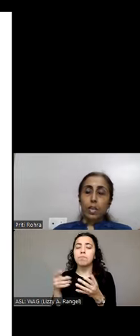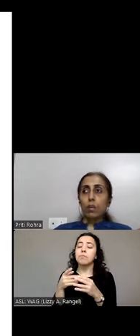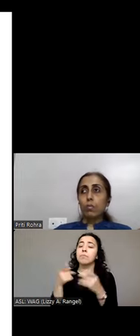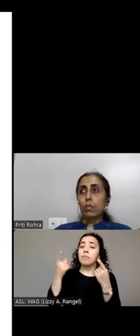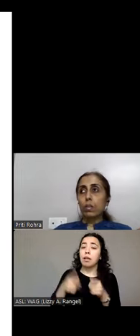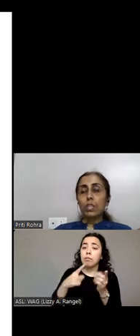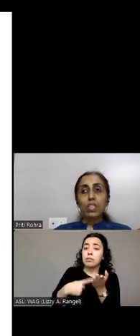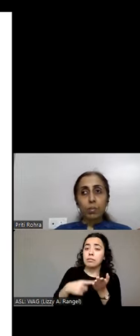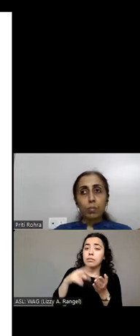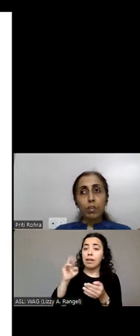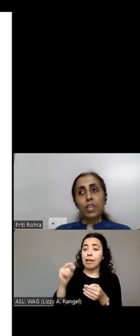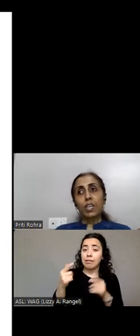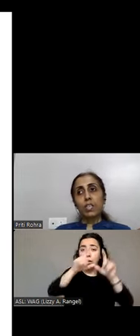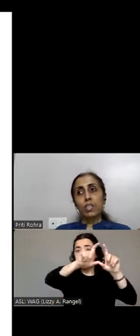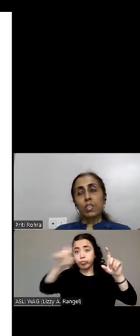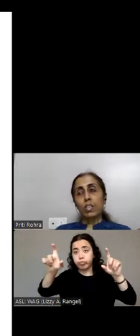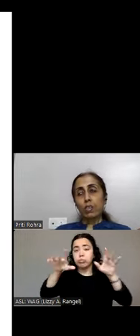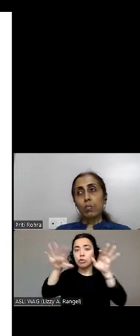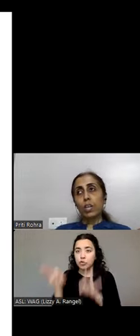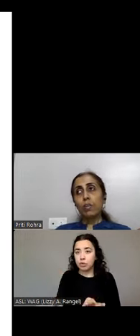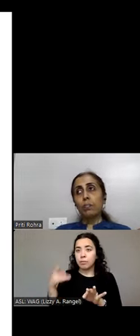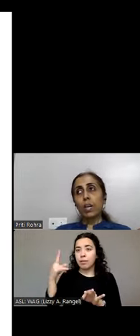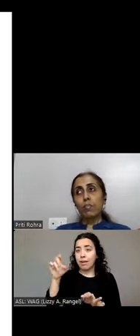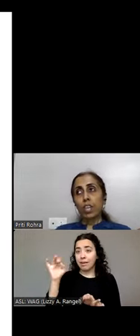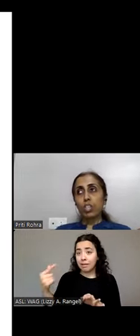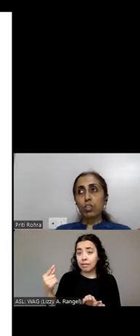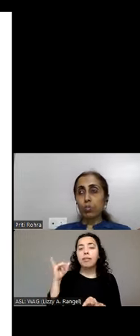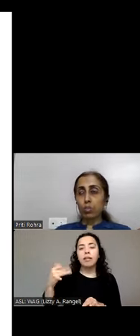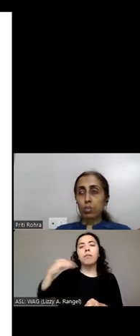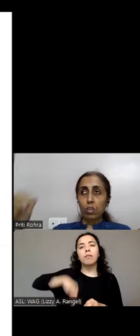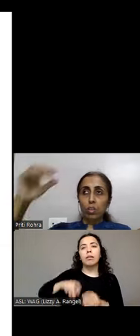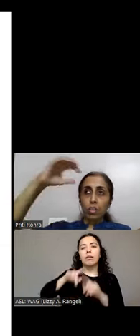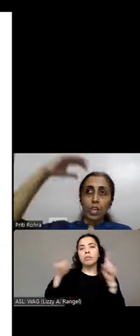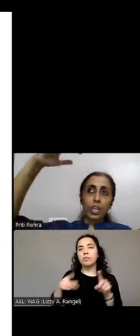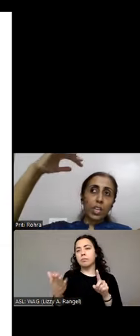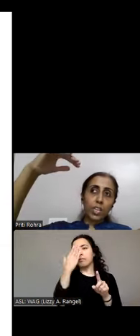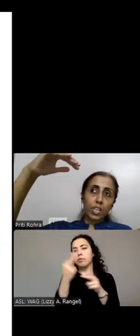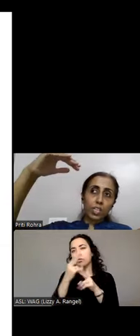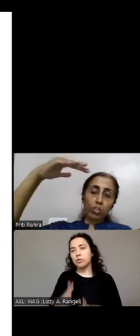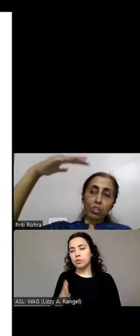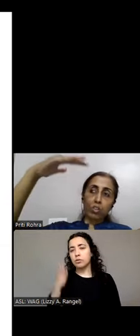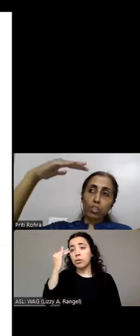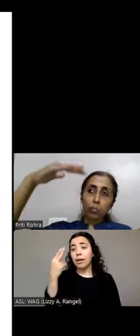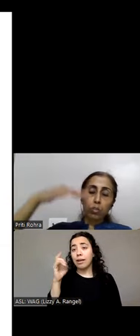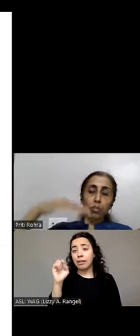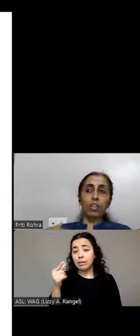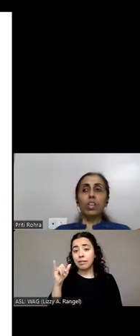how descriptive headings would help magnification users. A heading text which is a descriptor of the